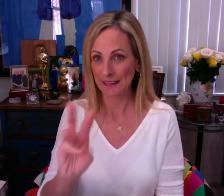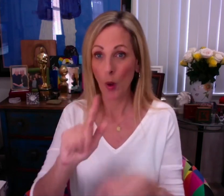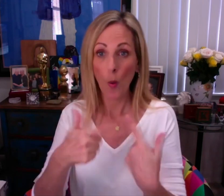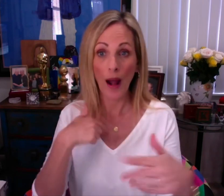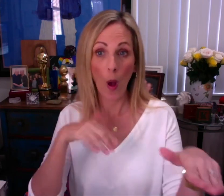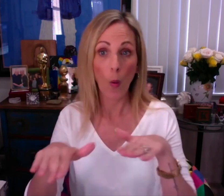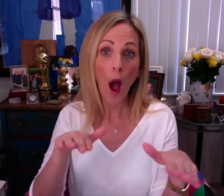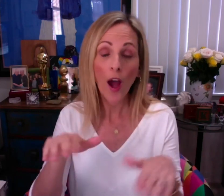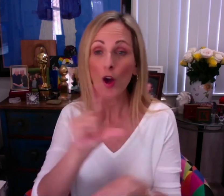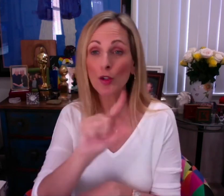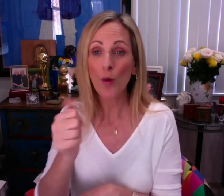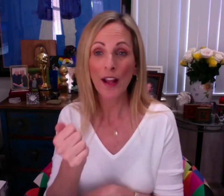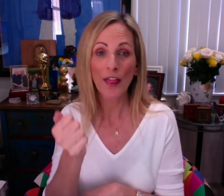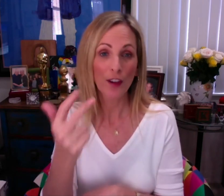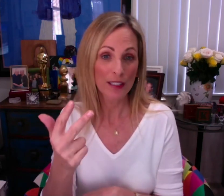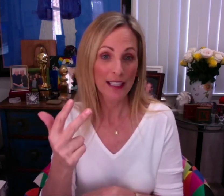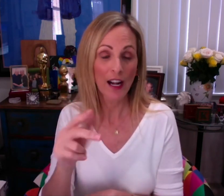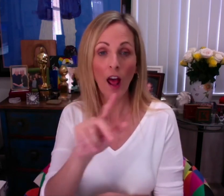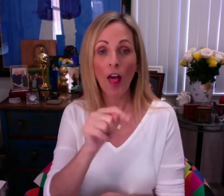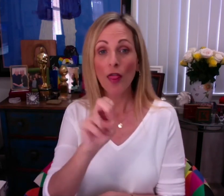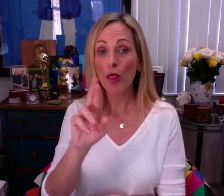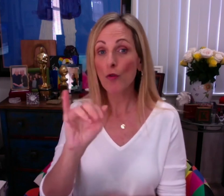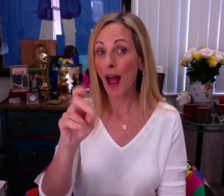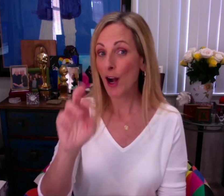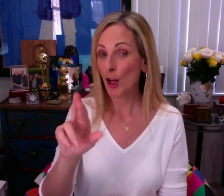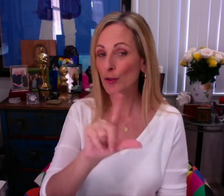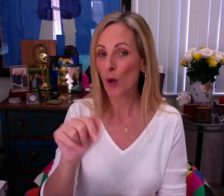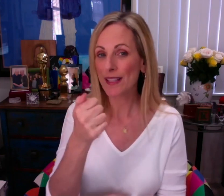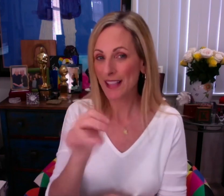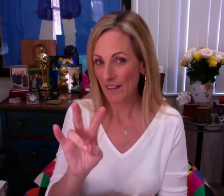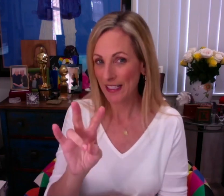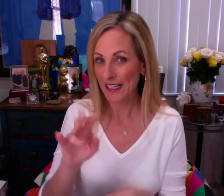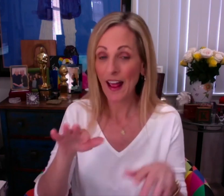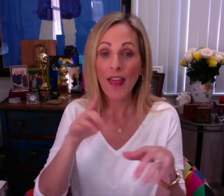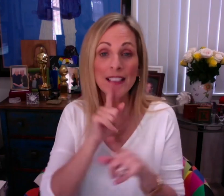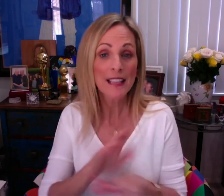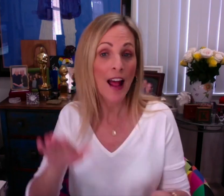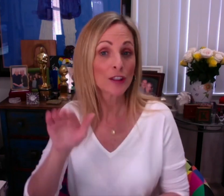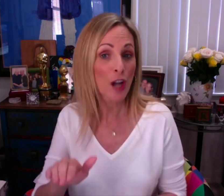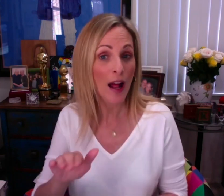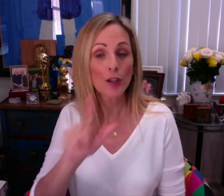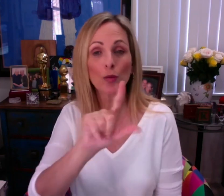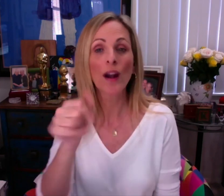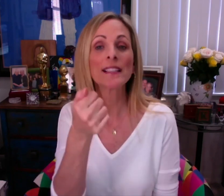1986, When I Walk, in 2013, The Writer in 2017,